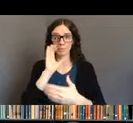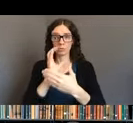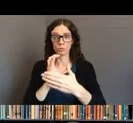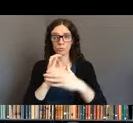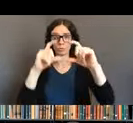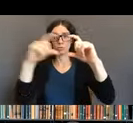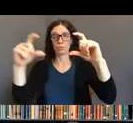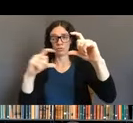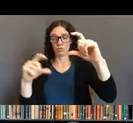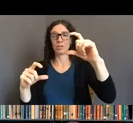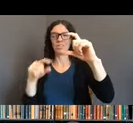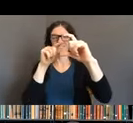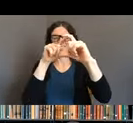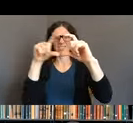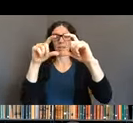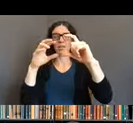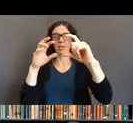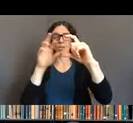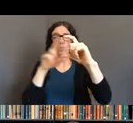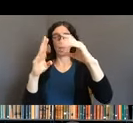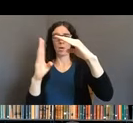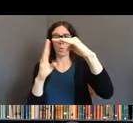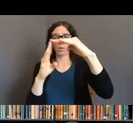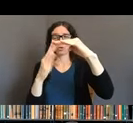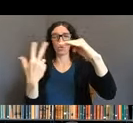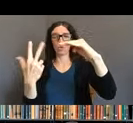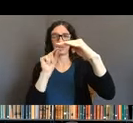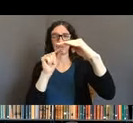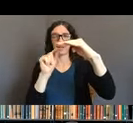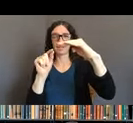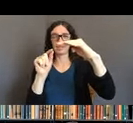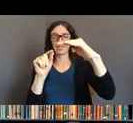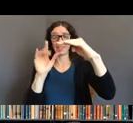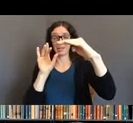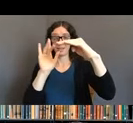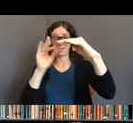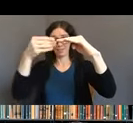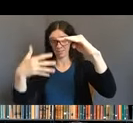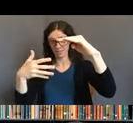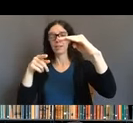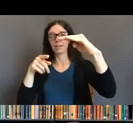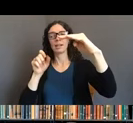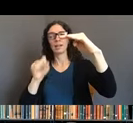I think that I have Uncle Jimmy and Aunt Lois on my name that I have to change, I just remembered that.